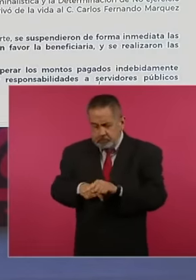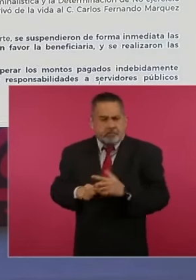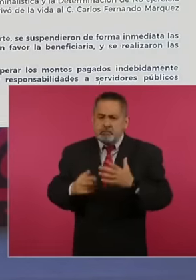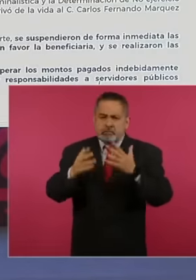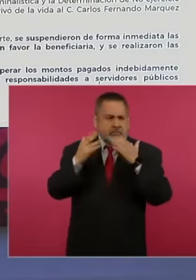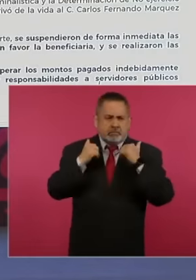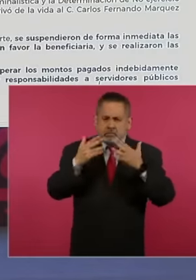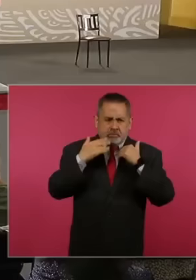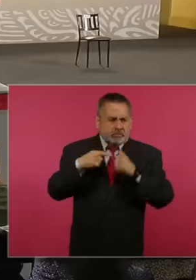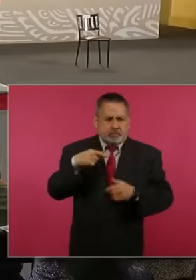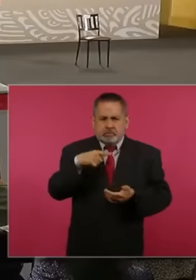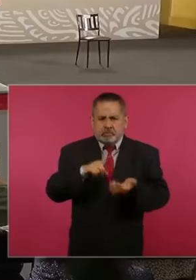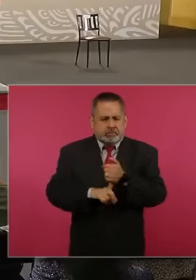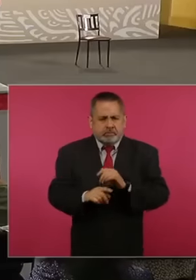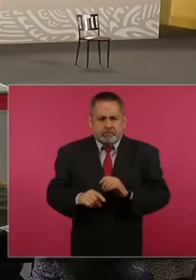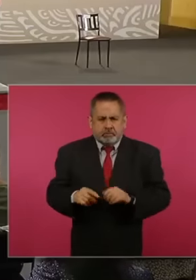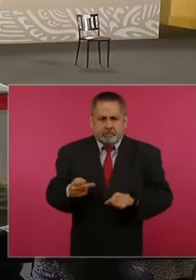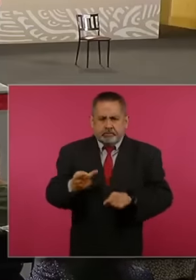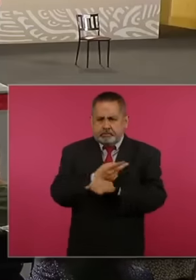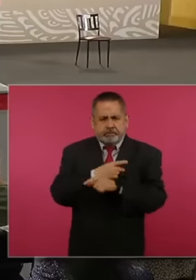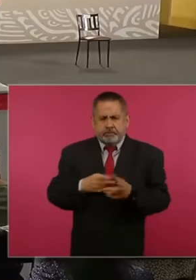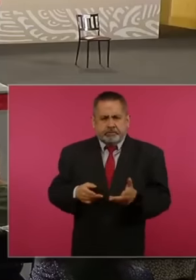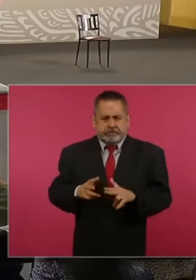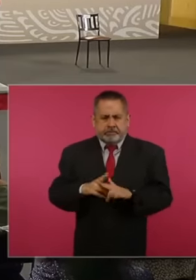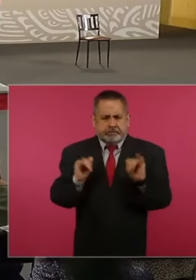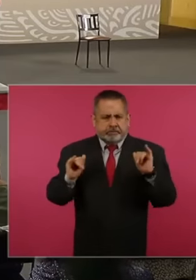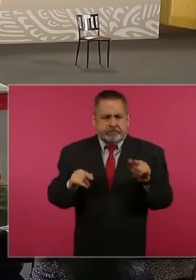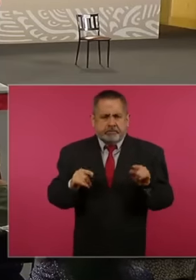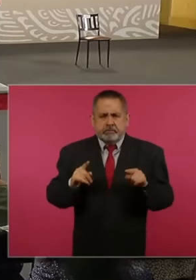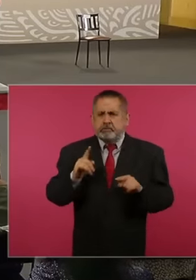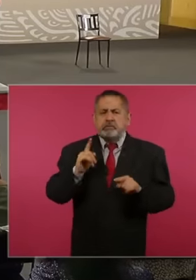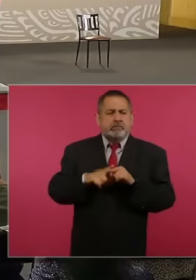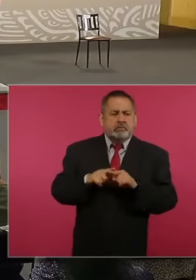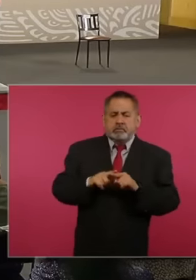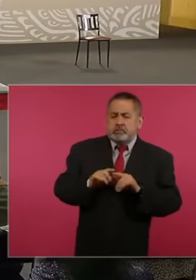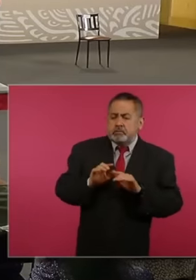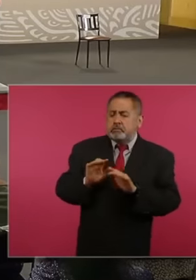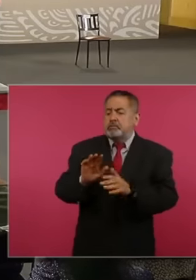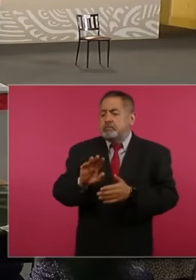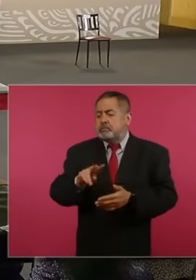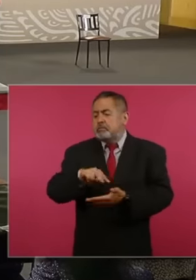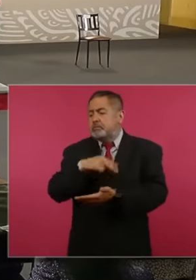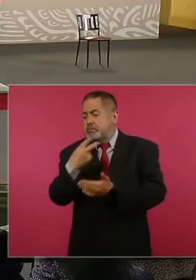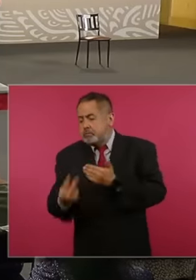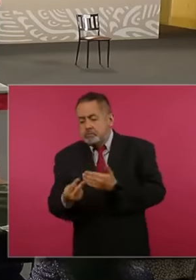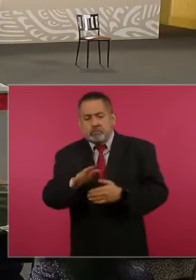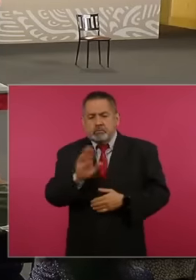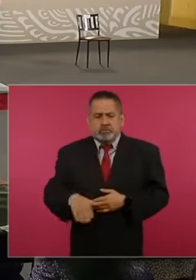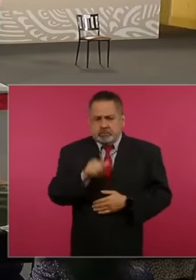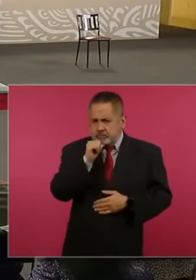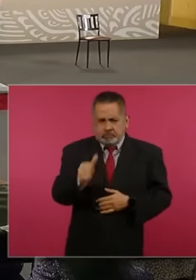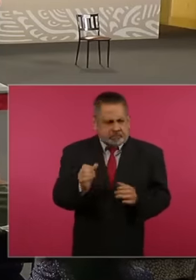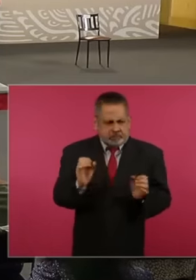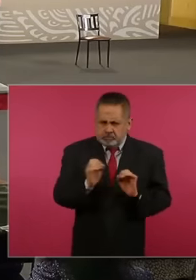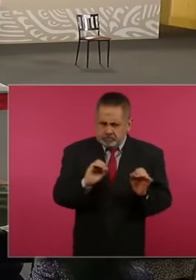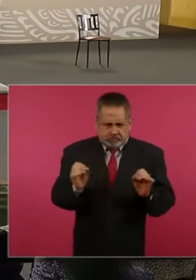criminal action, no person deprived Mr. Fernández Fernando Marquez of his life